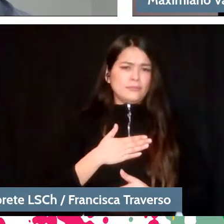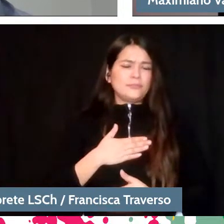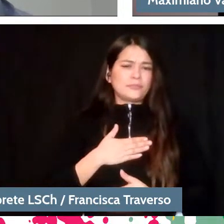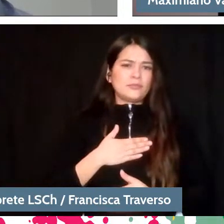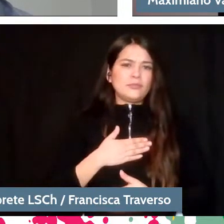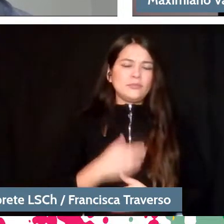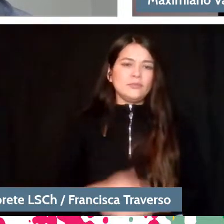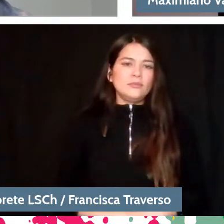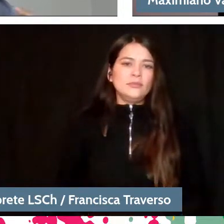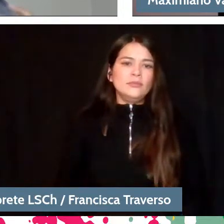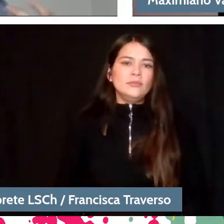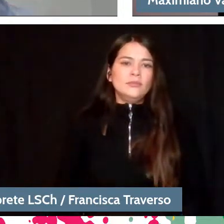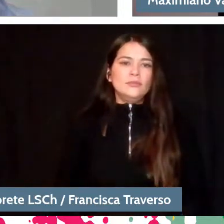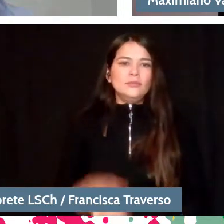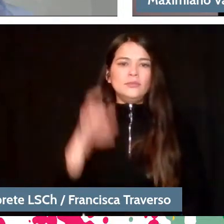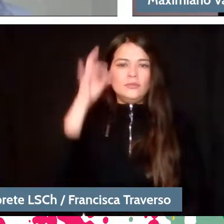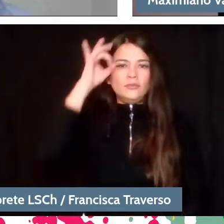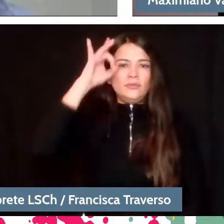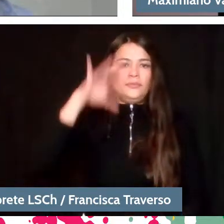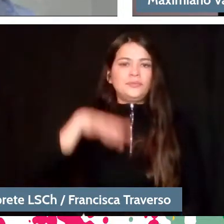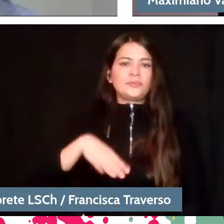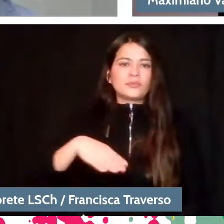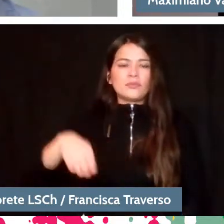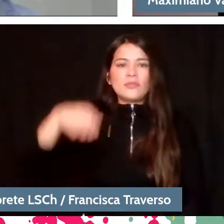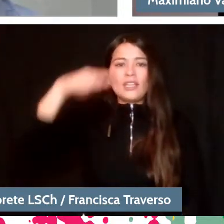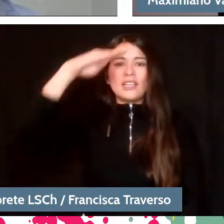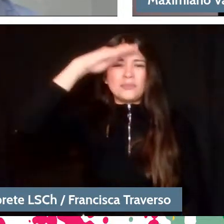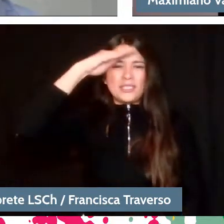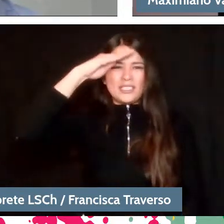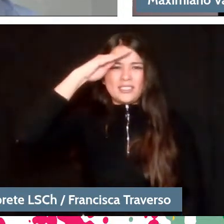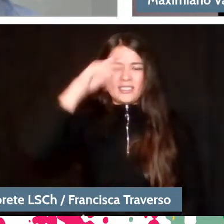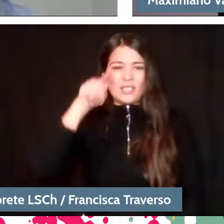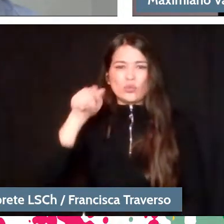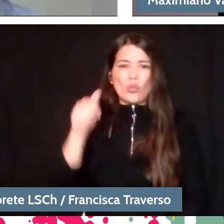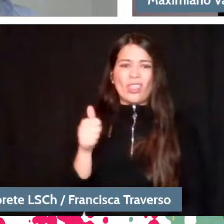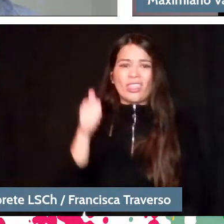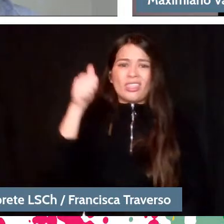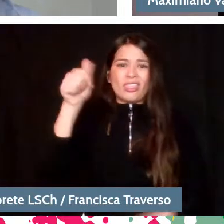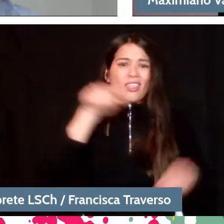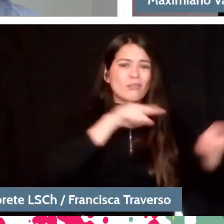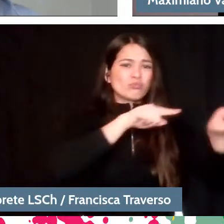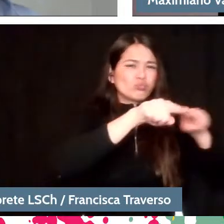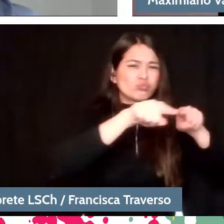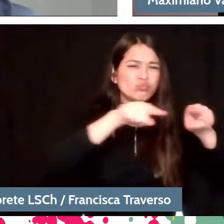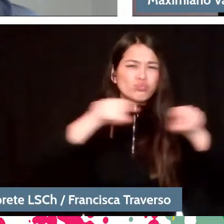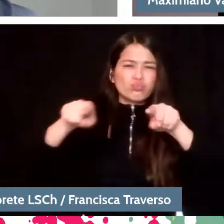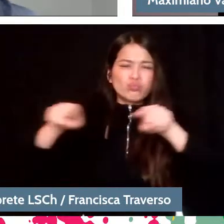I know that your experience from the beginning of your career as an orchestra conductor, directing contemporary music,